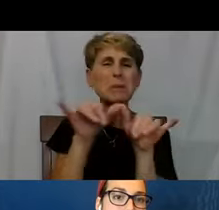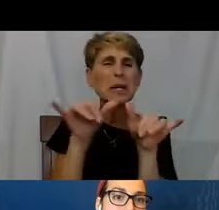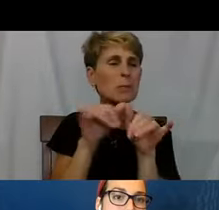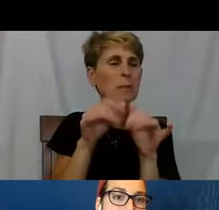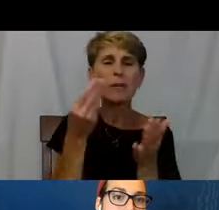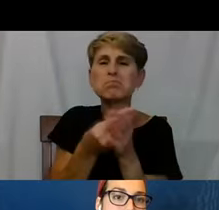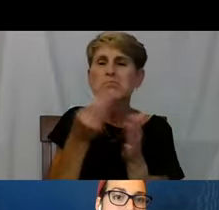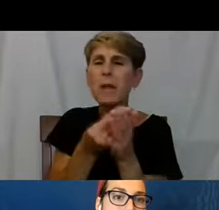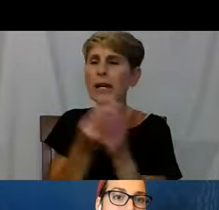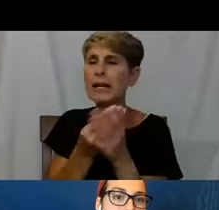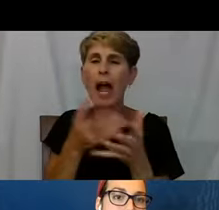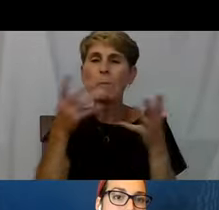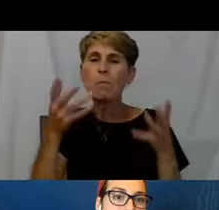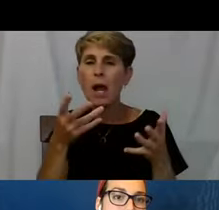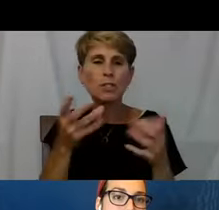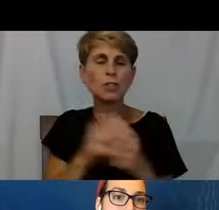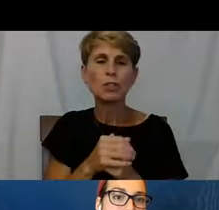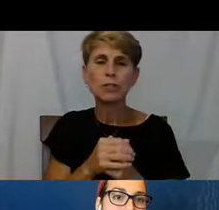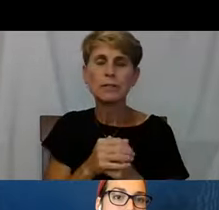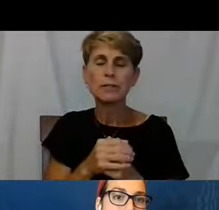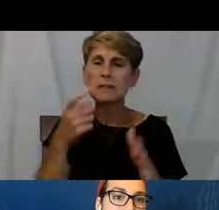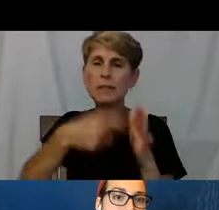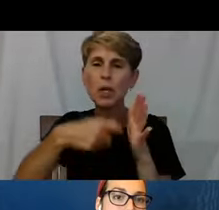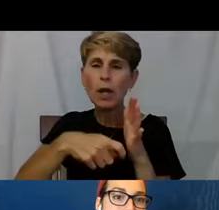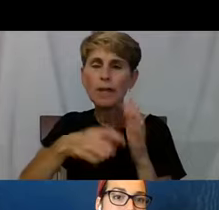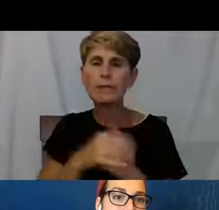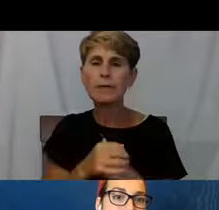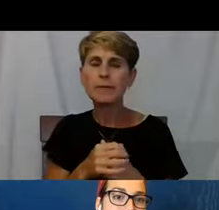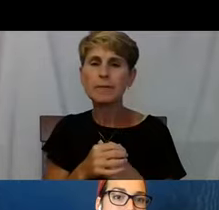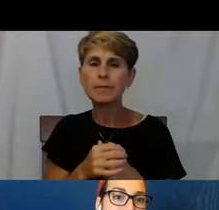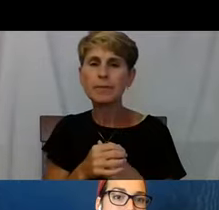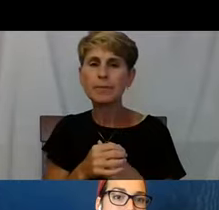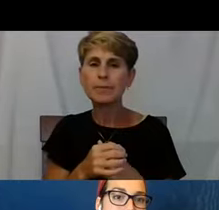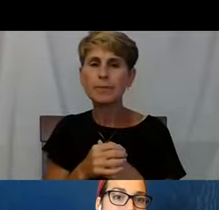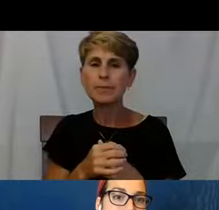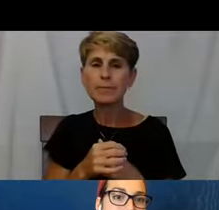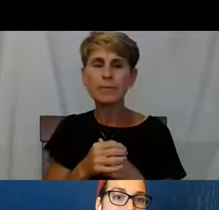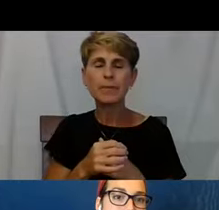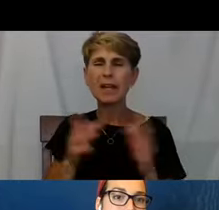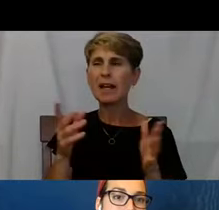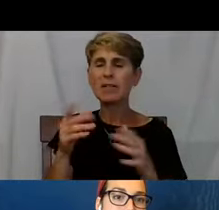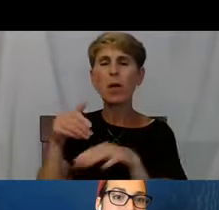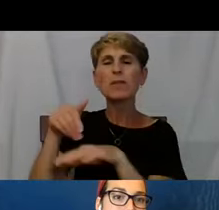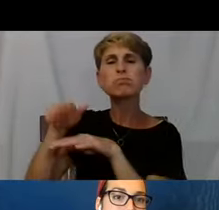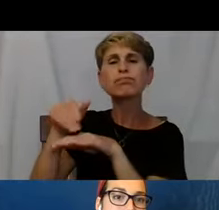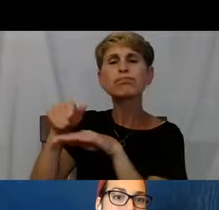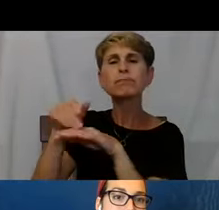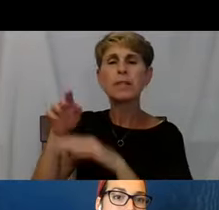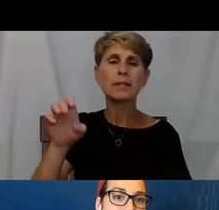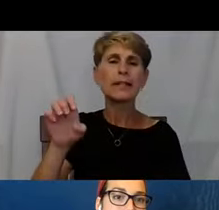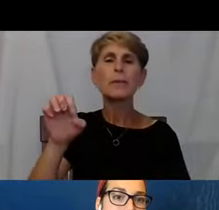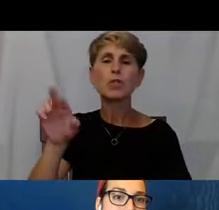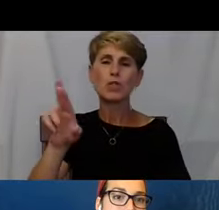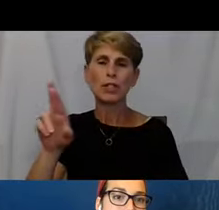than to let the emergency room deal with the health of people who are out on the street.